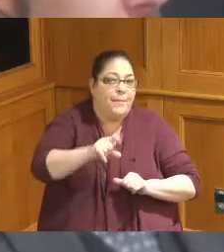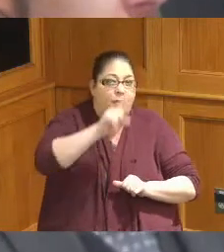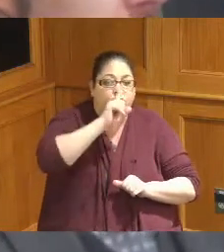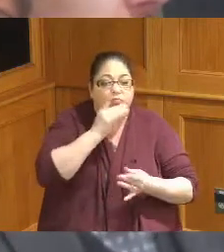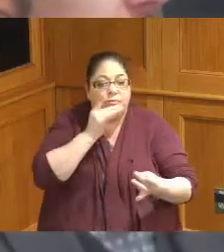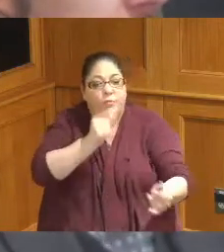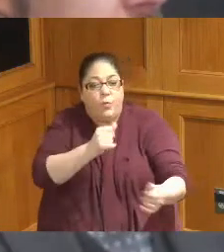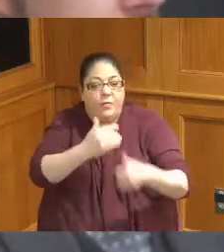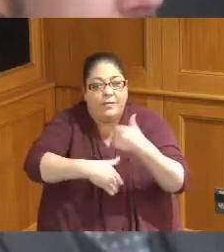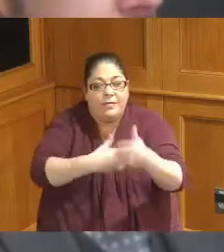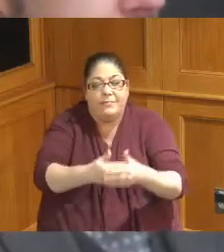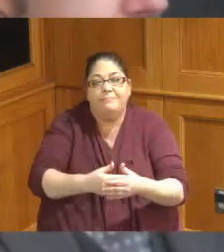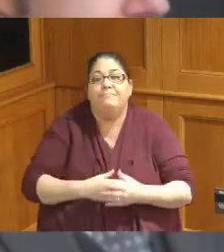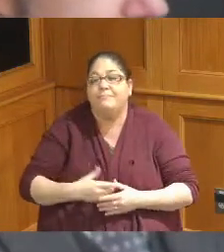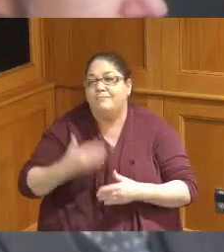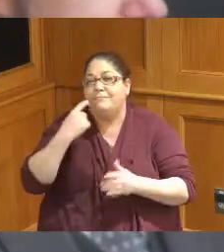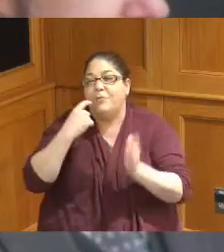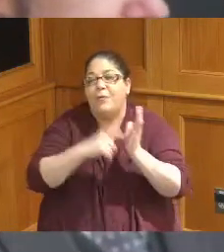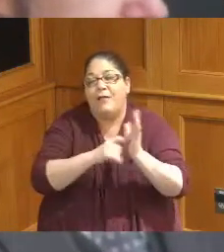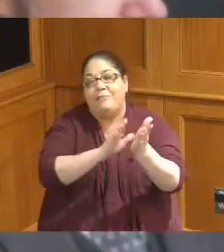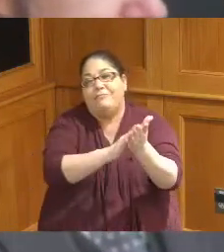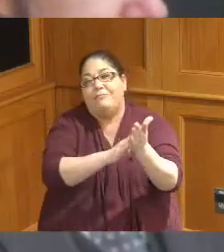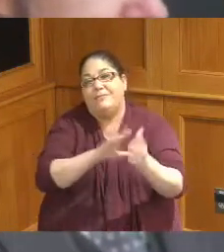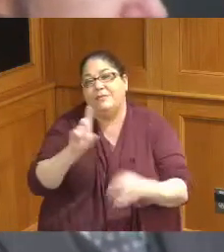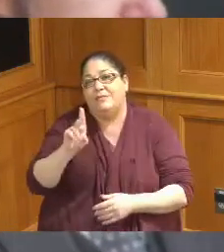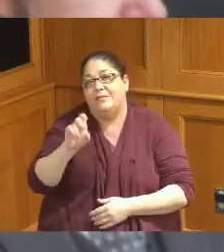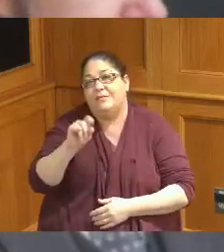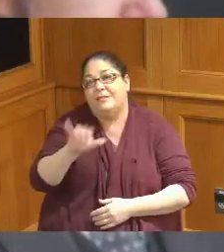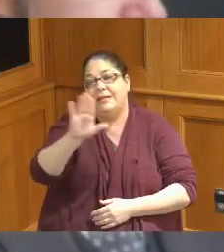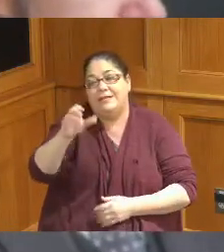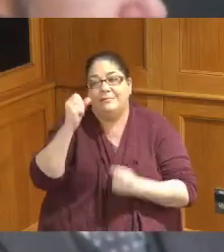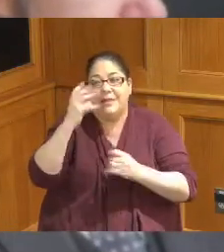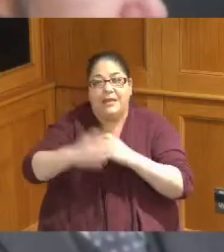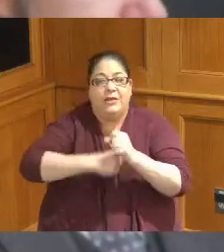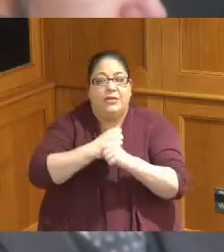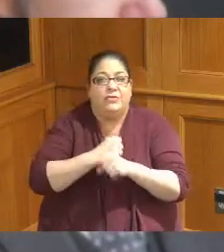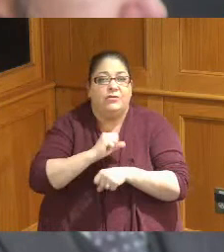so just wanted to recognize Dusty for his many many years of service in welcome Brigid Kelly